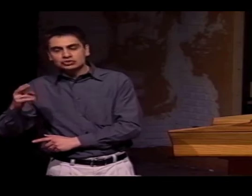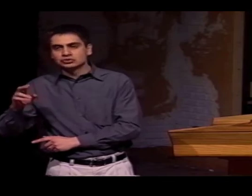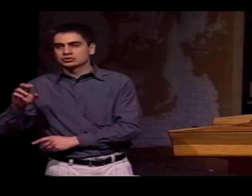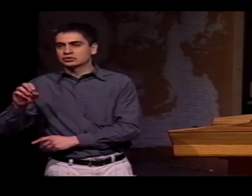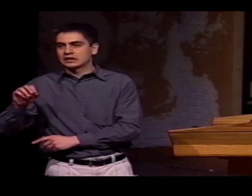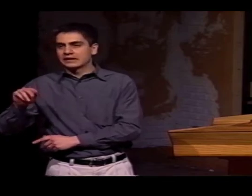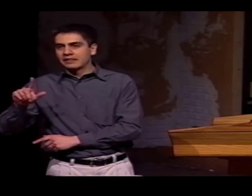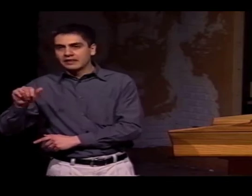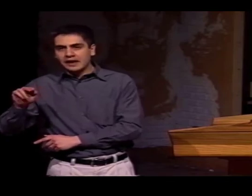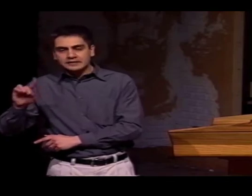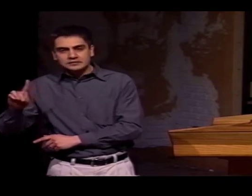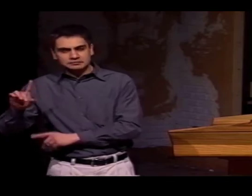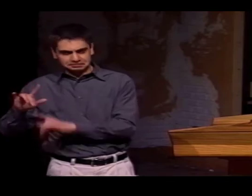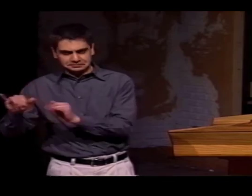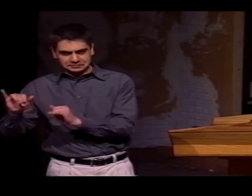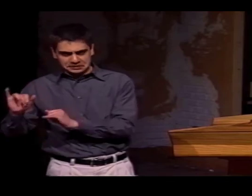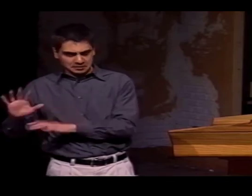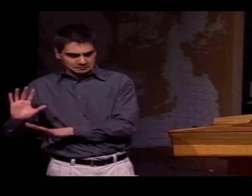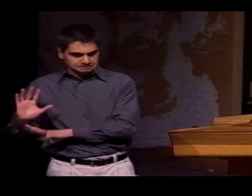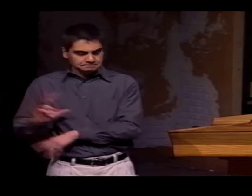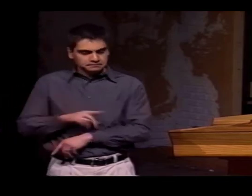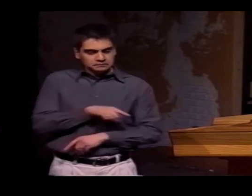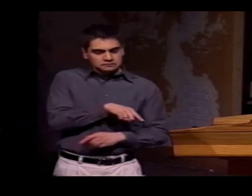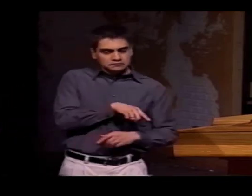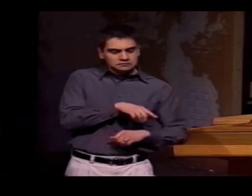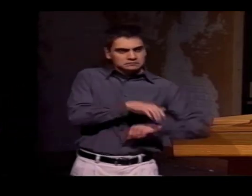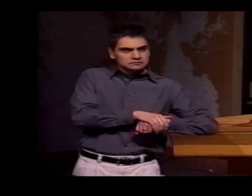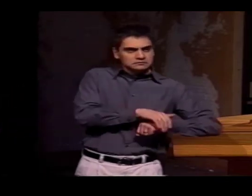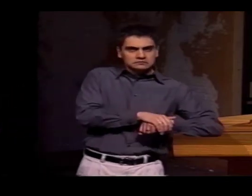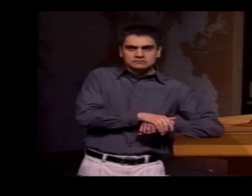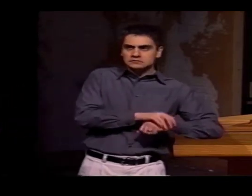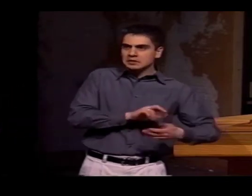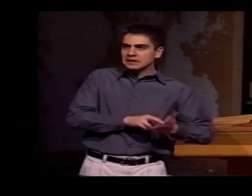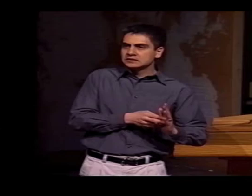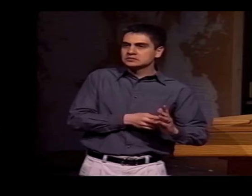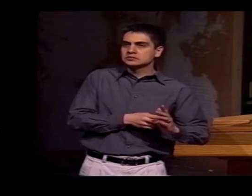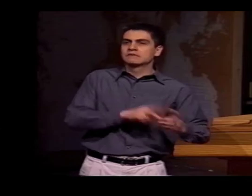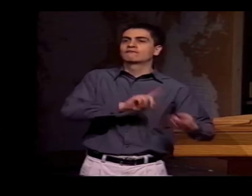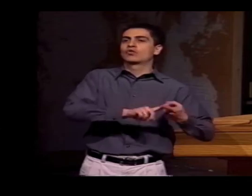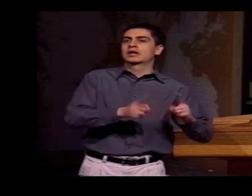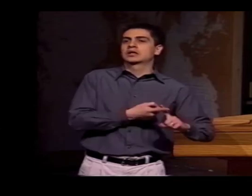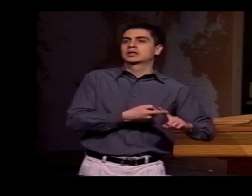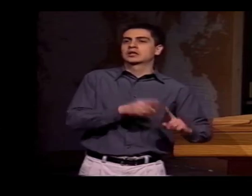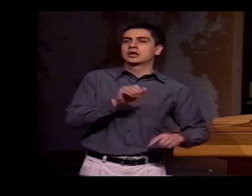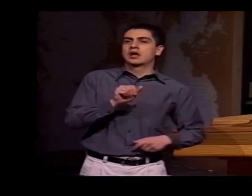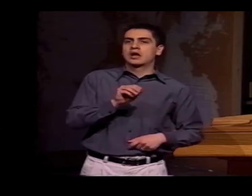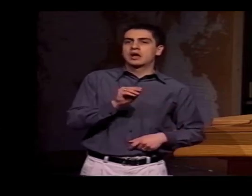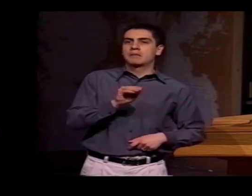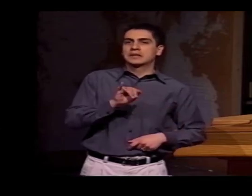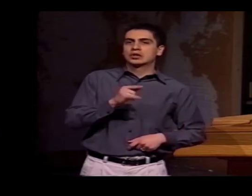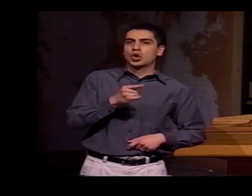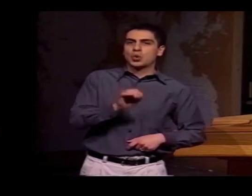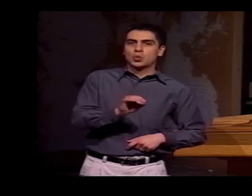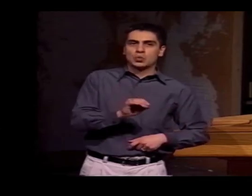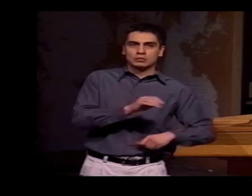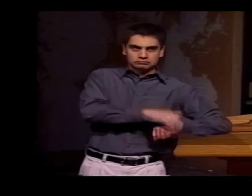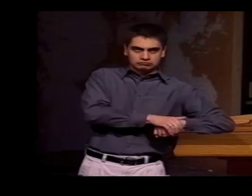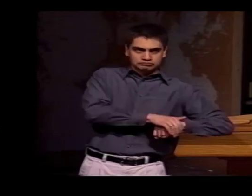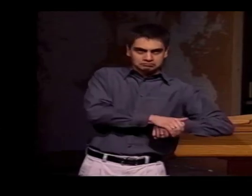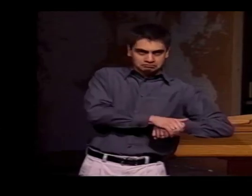"ENGLISH" OR "ENGLAND." THAT SIGN IN LSM MEANS